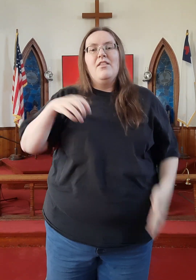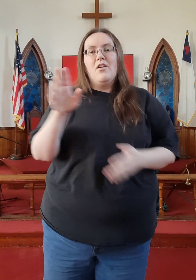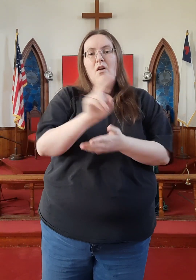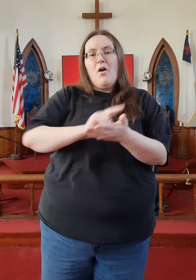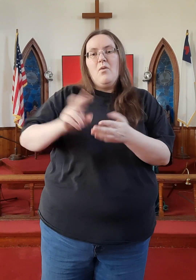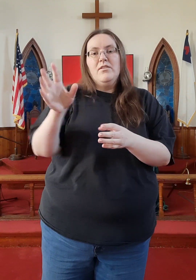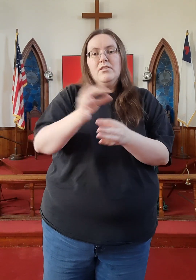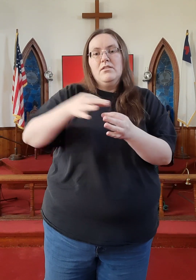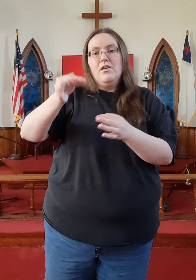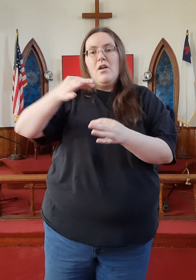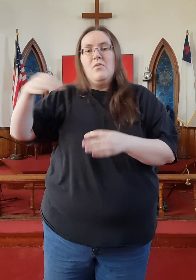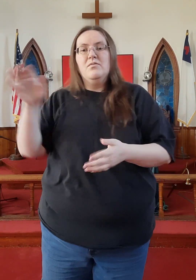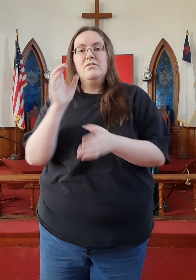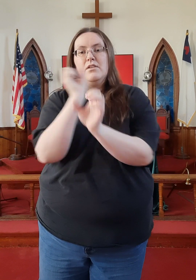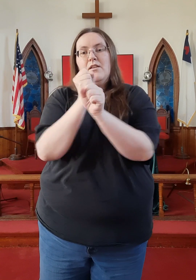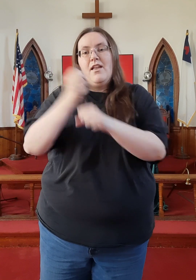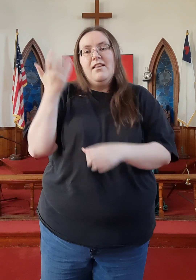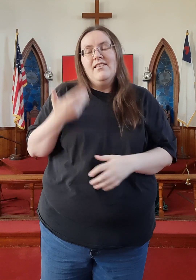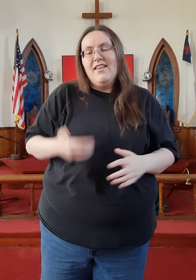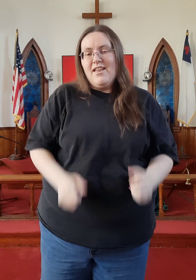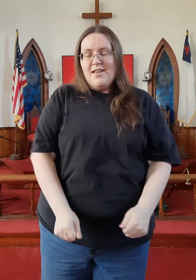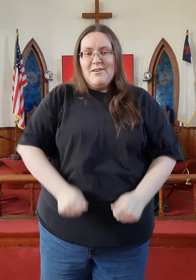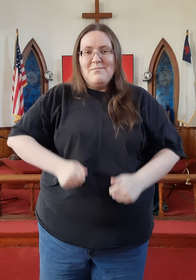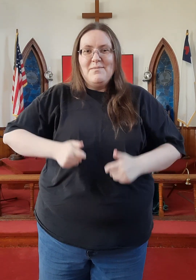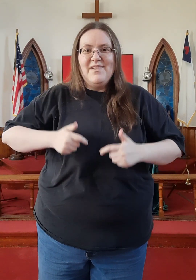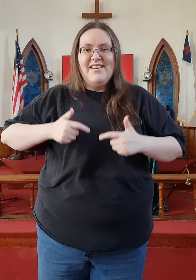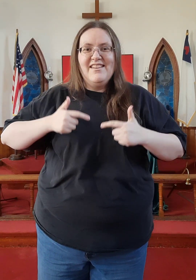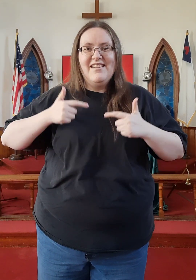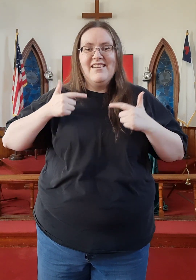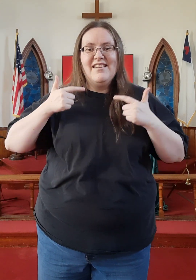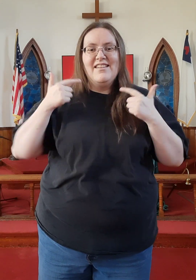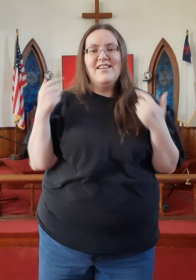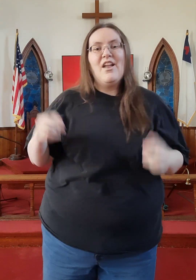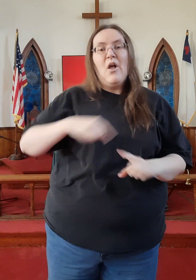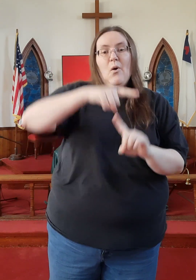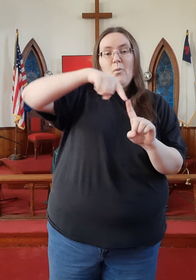Yeah, the Holy Ghost awakened me